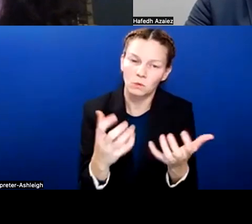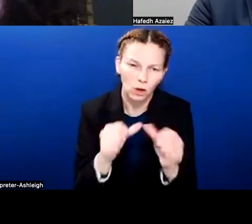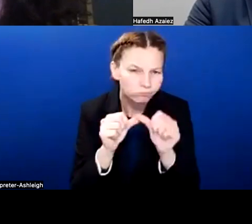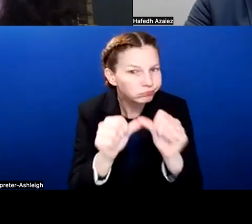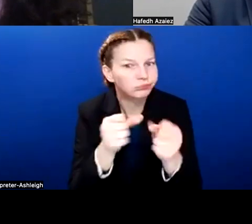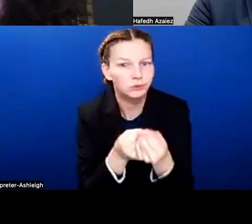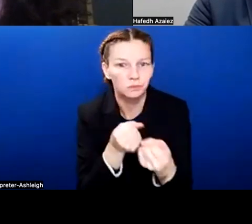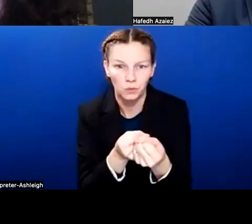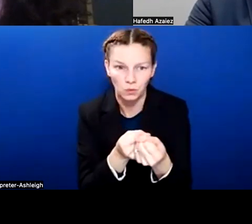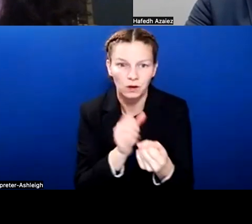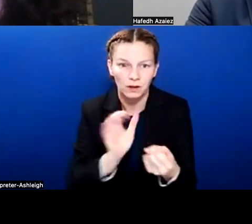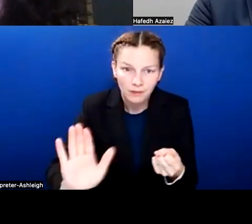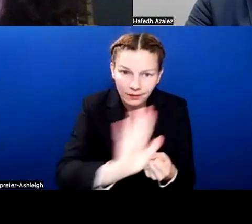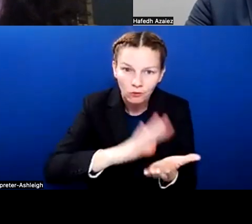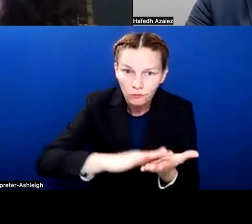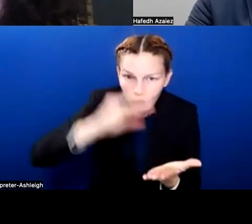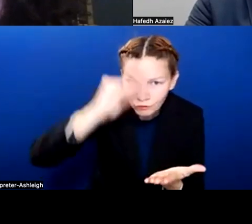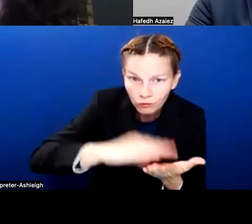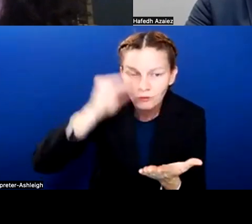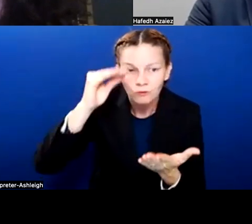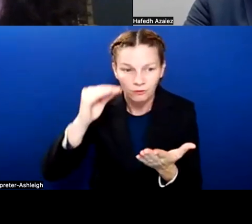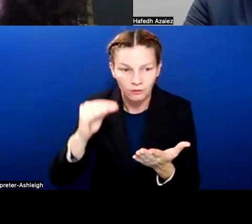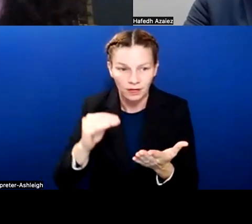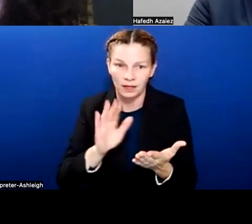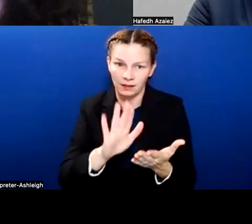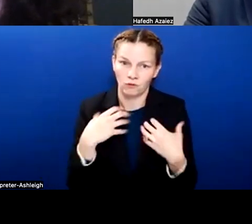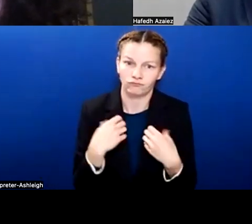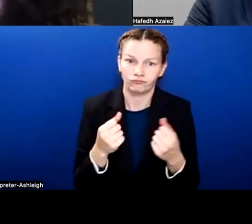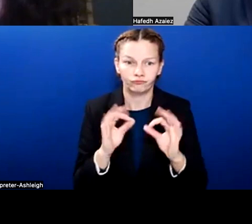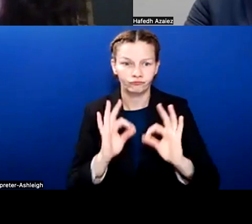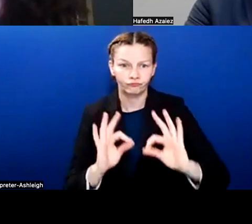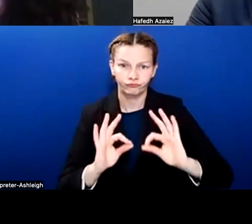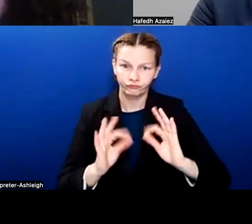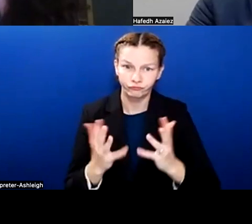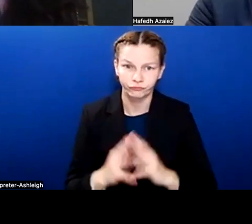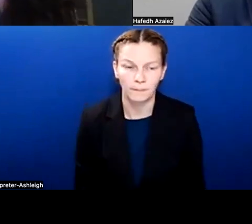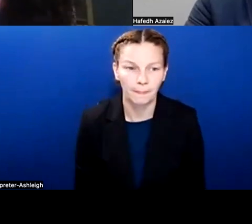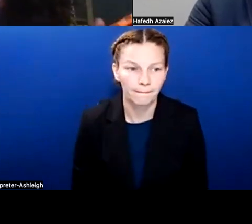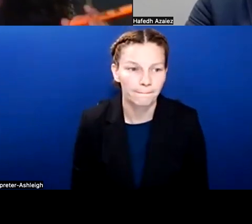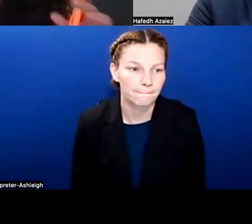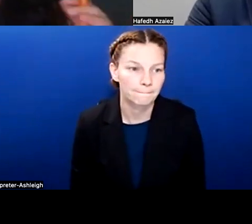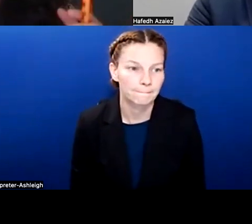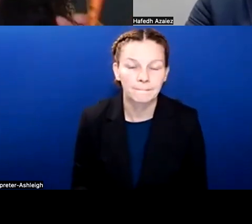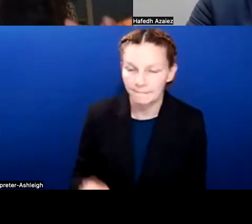and supporting their learning and then wellbeing. And so we had a question. Again, we're talking about staffing,